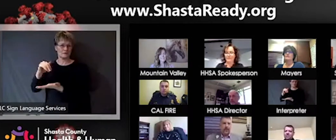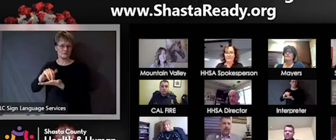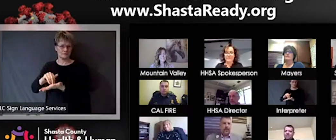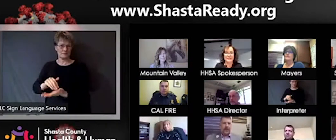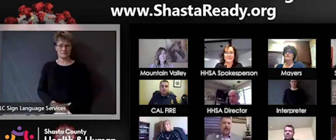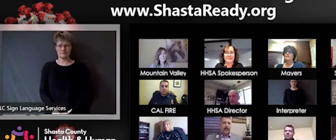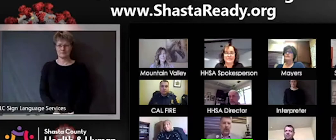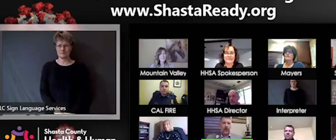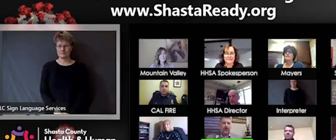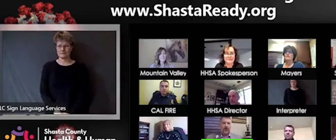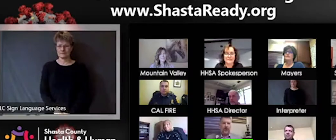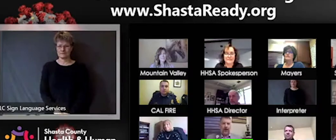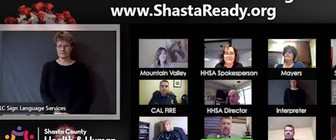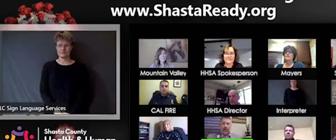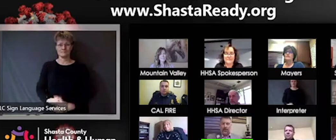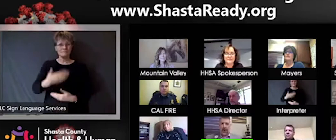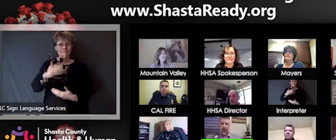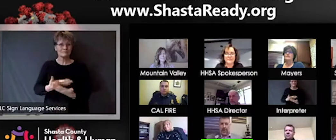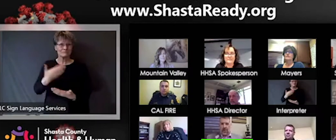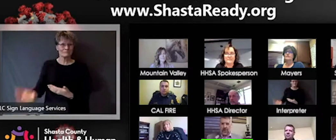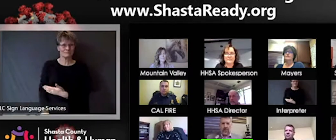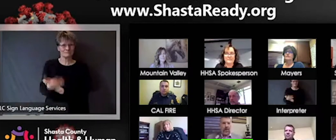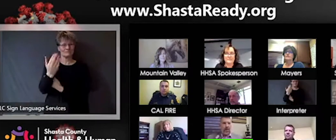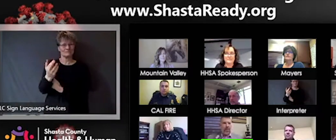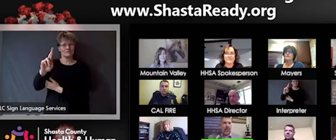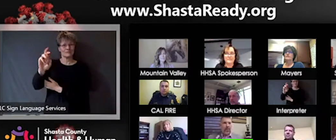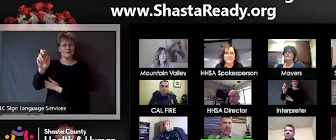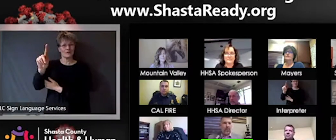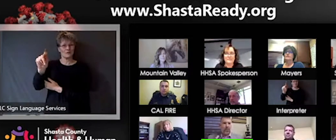Hey, good morning it's Robert Holden. I'm Chief Operating Officer here at